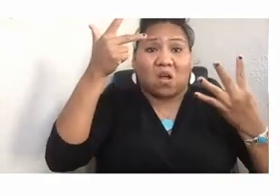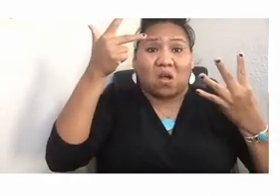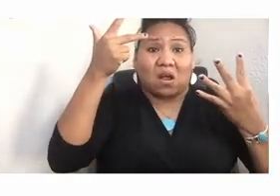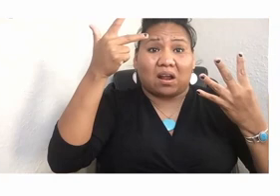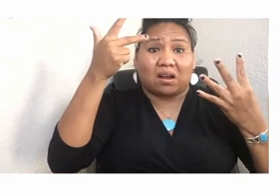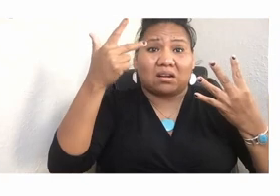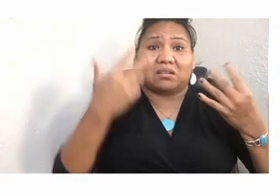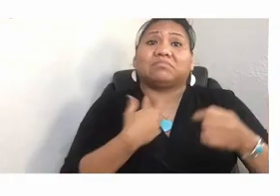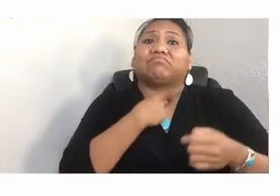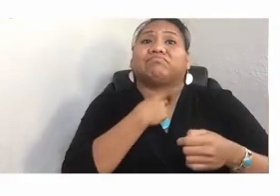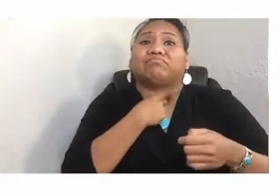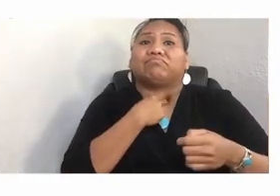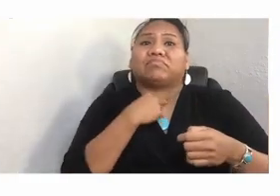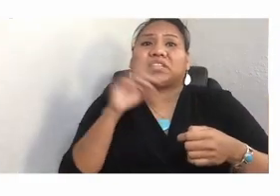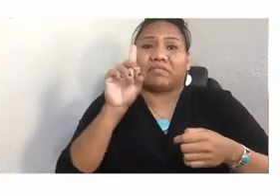So for most Native women, it is not